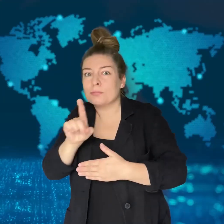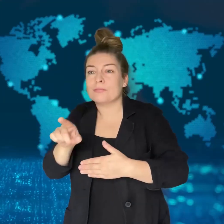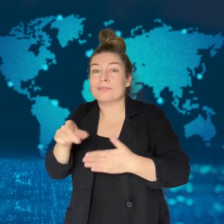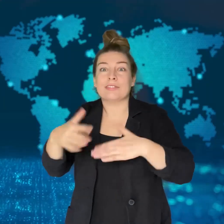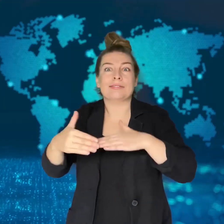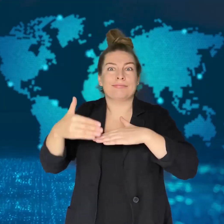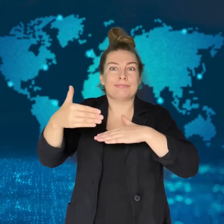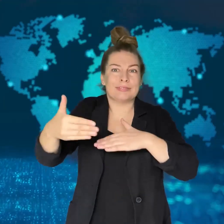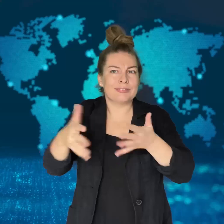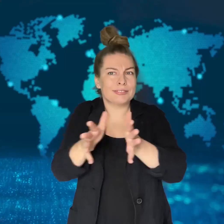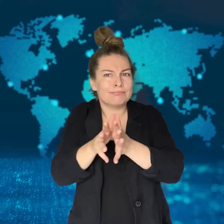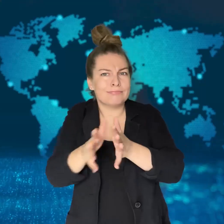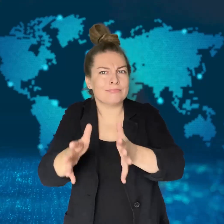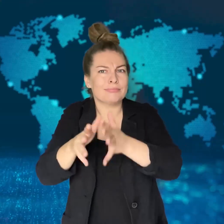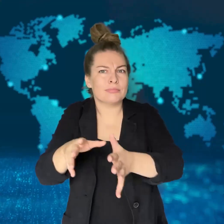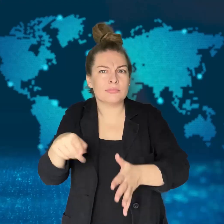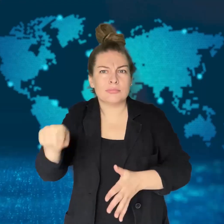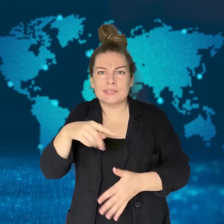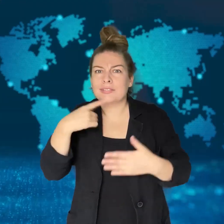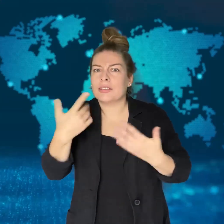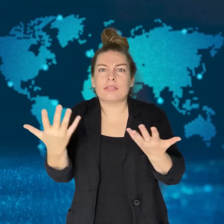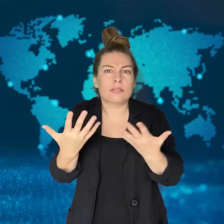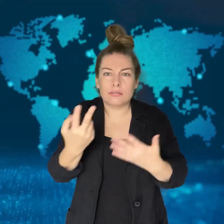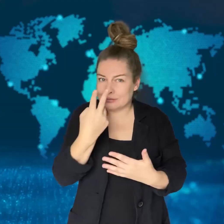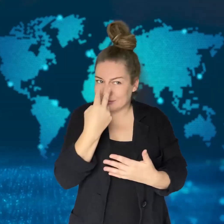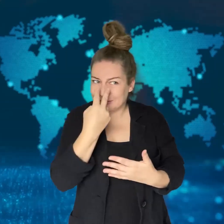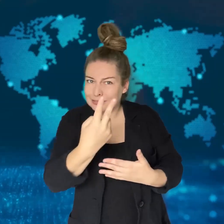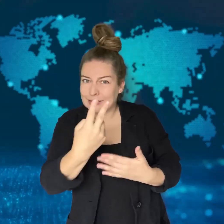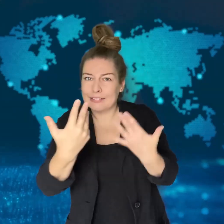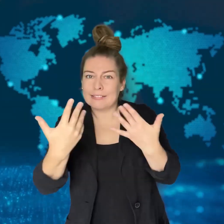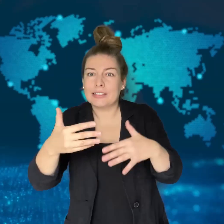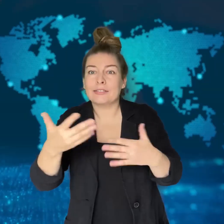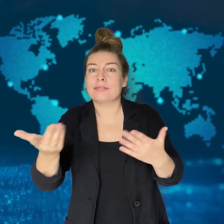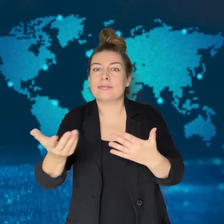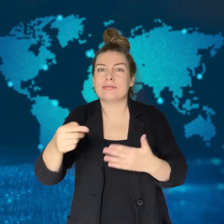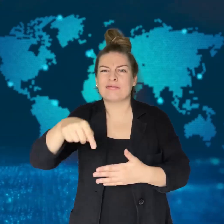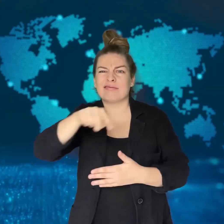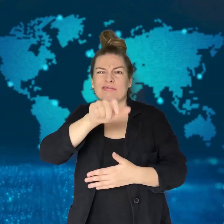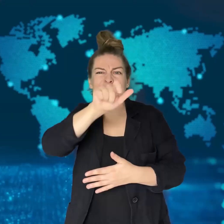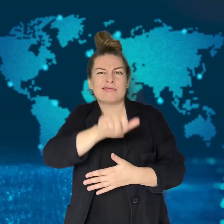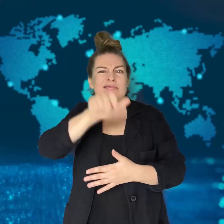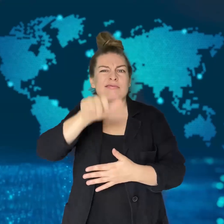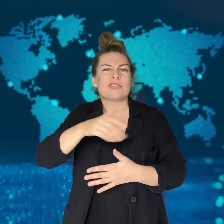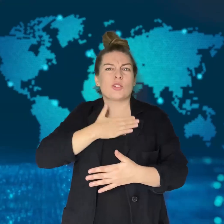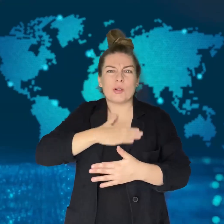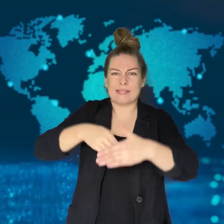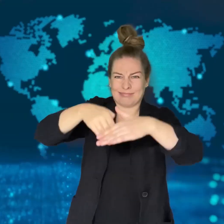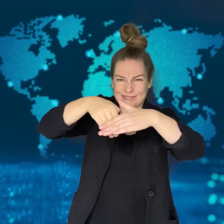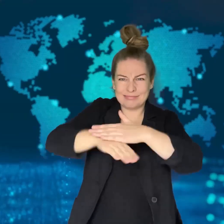One of the residents who hid and survived